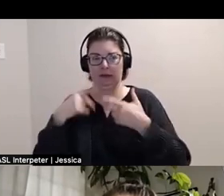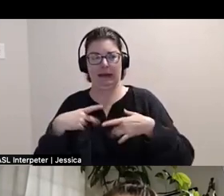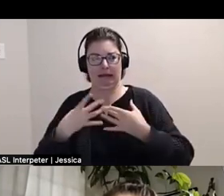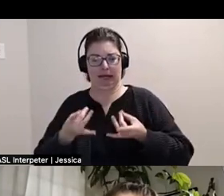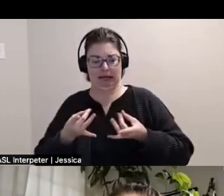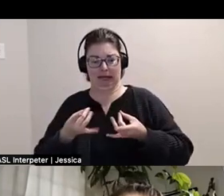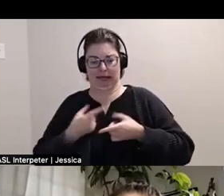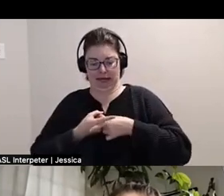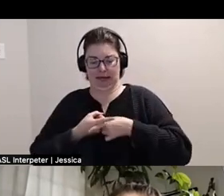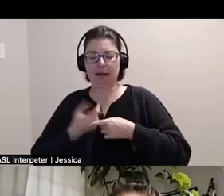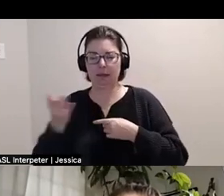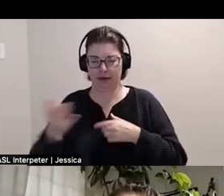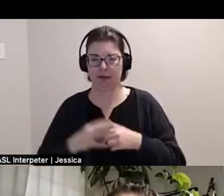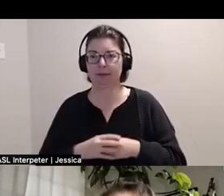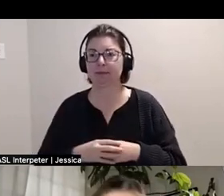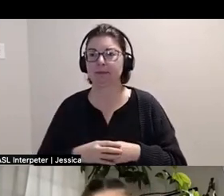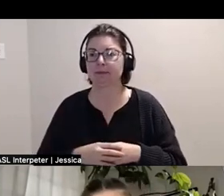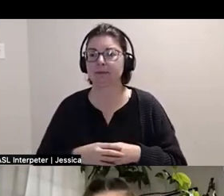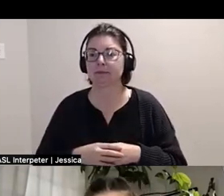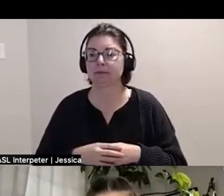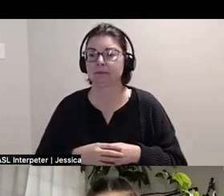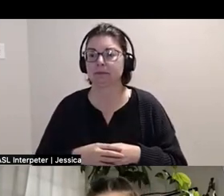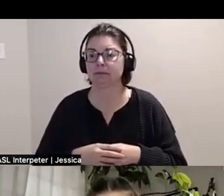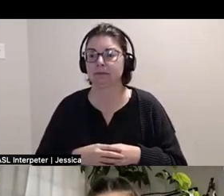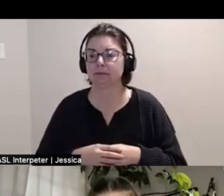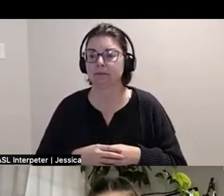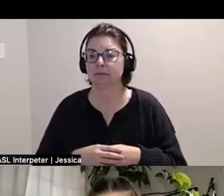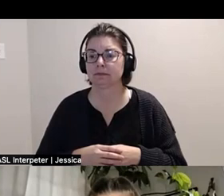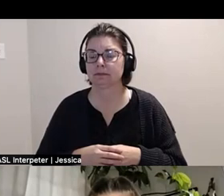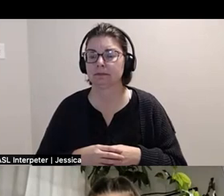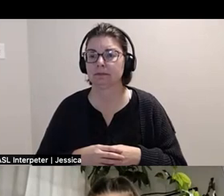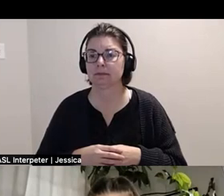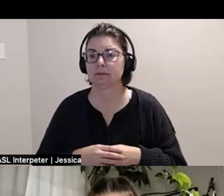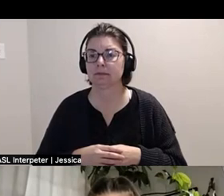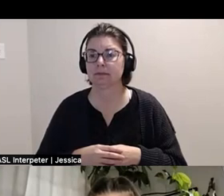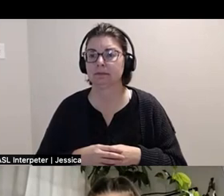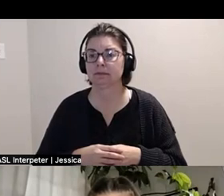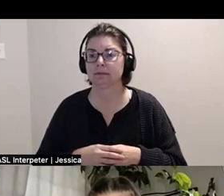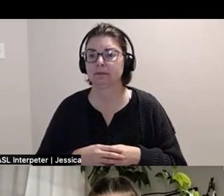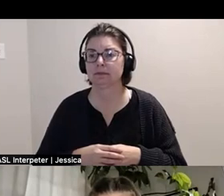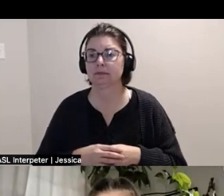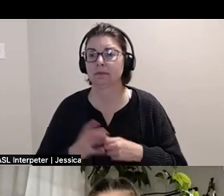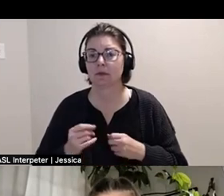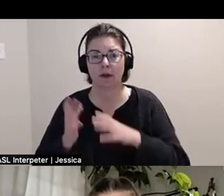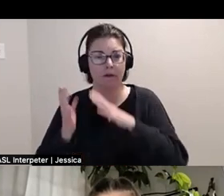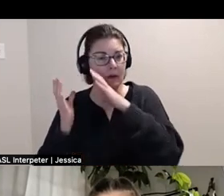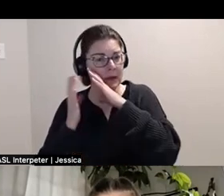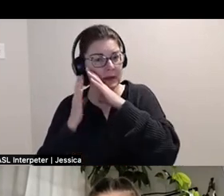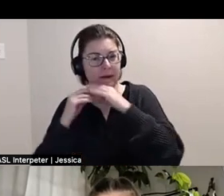And I really, and with this piece, a lot of the, the pillow cases have sweat stains.